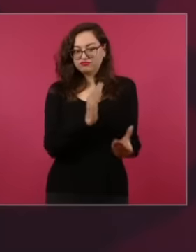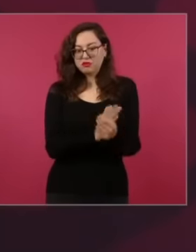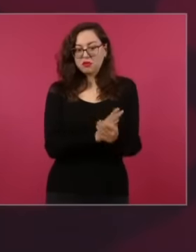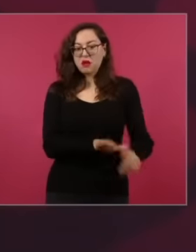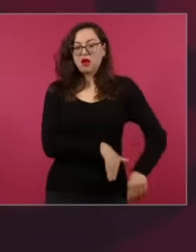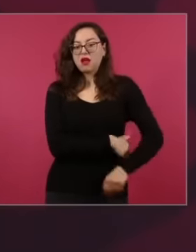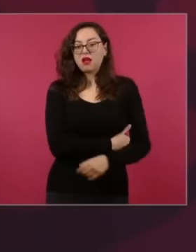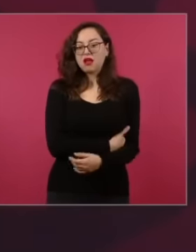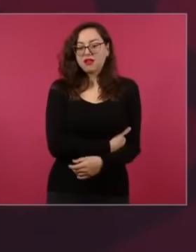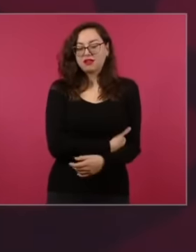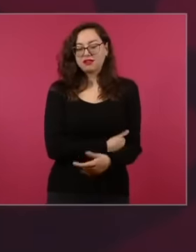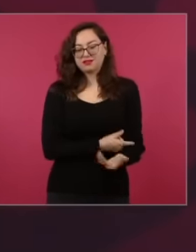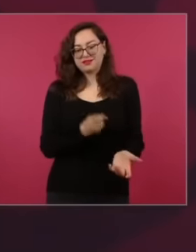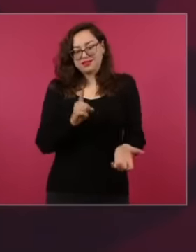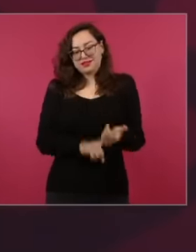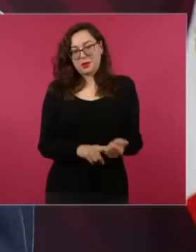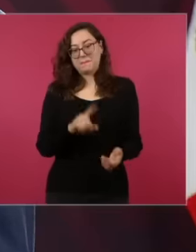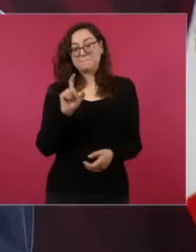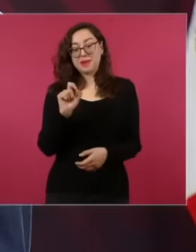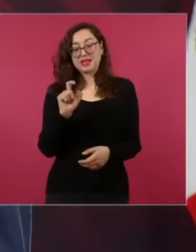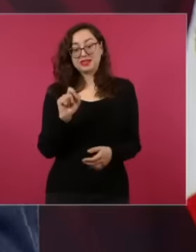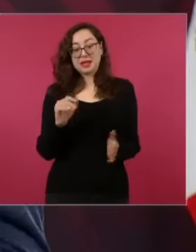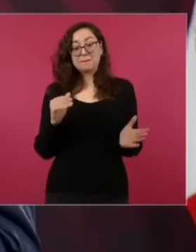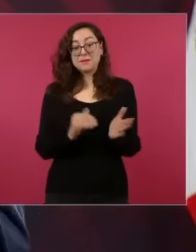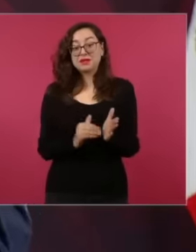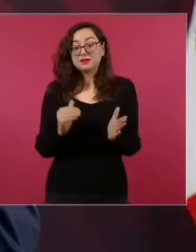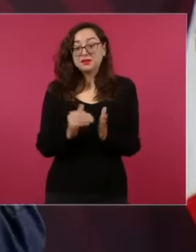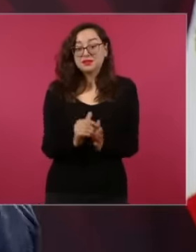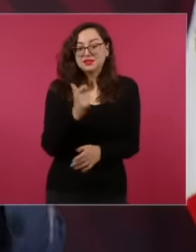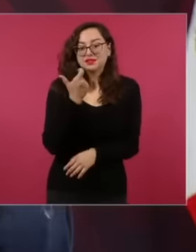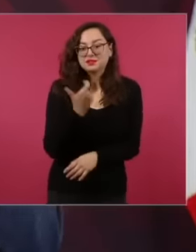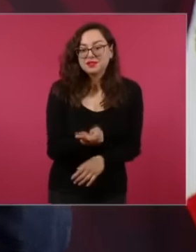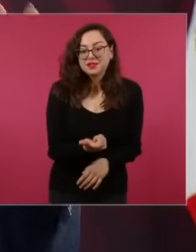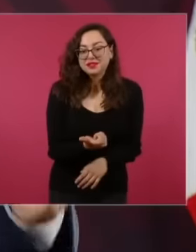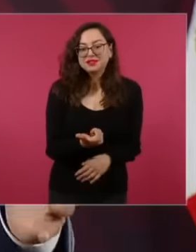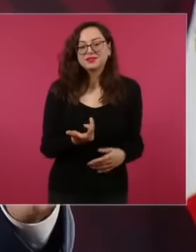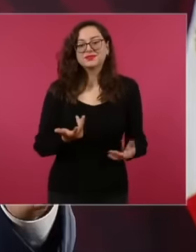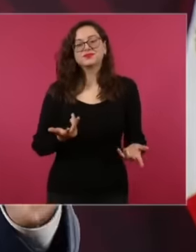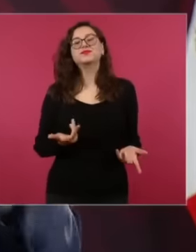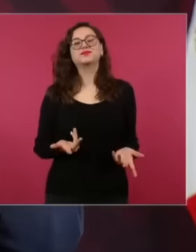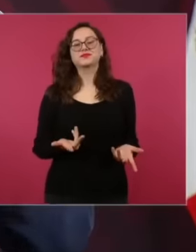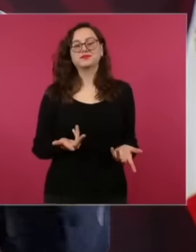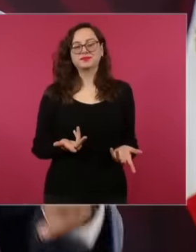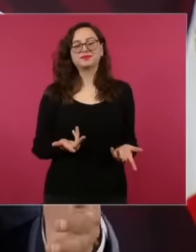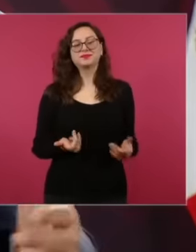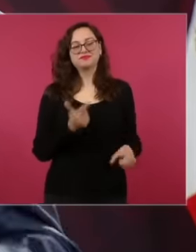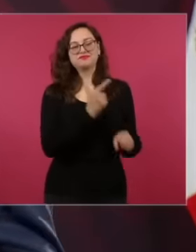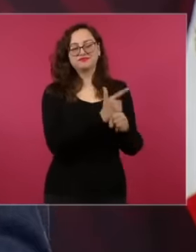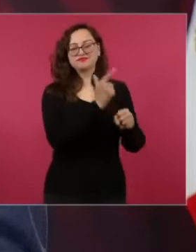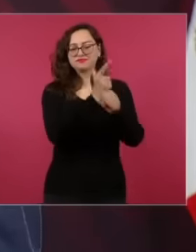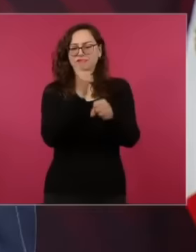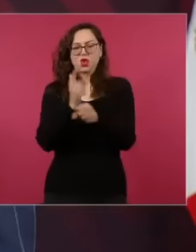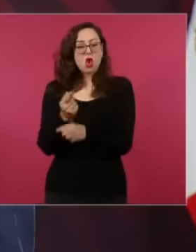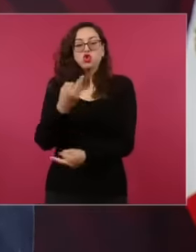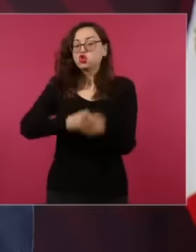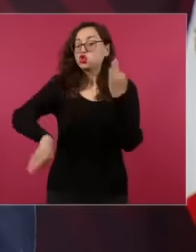more, everything is wrong and also,